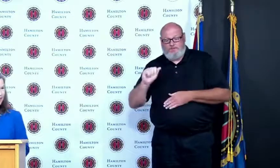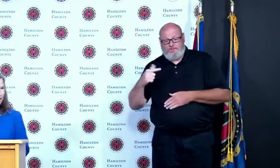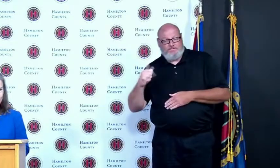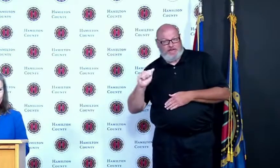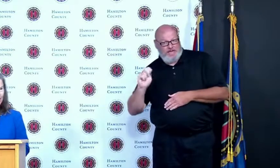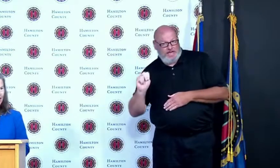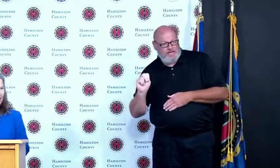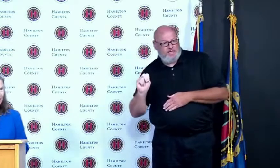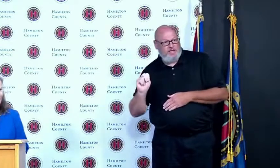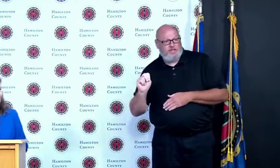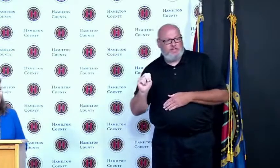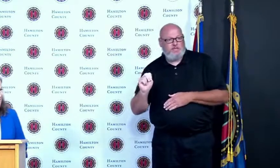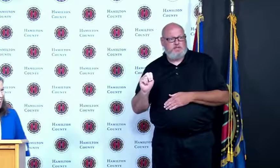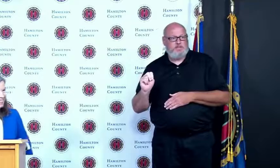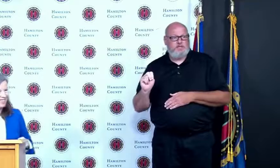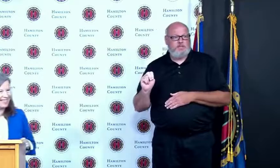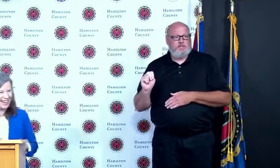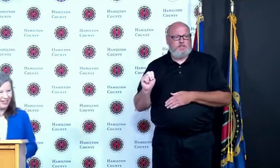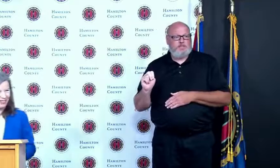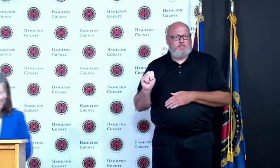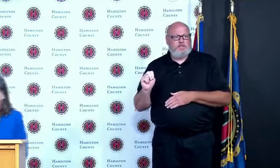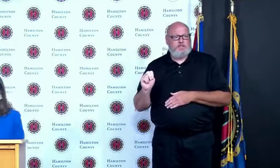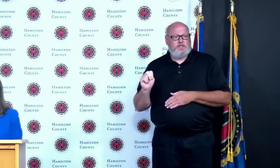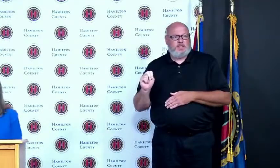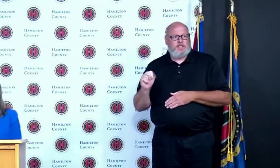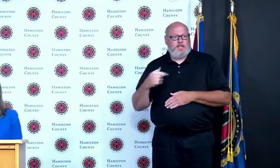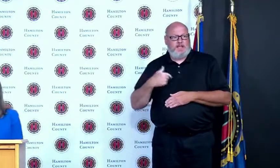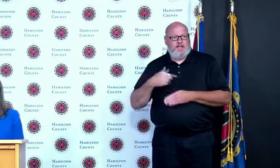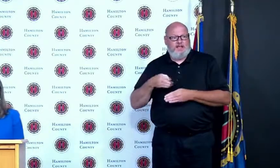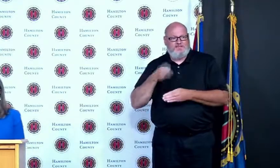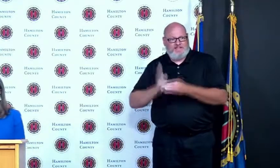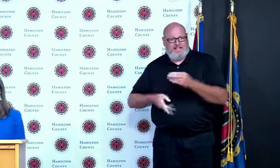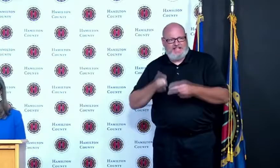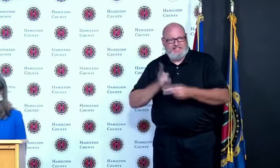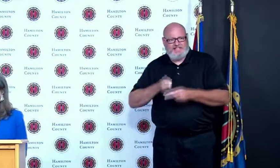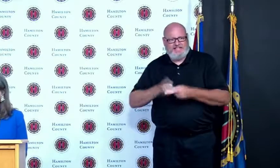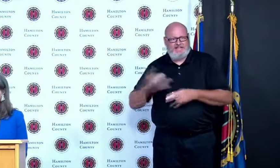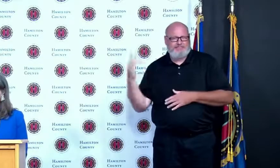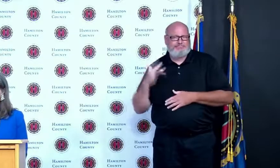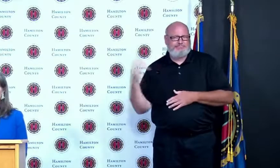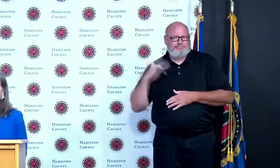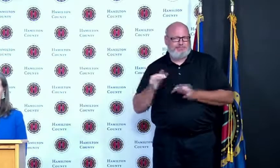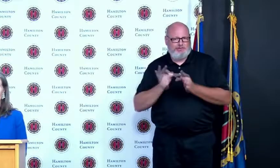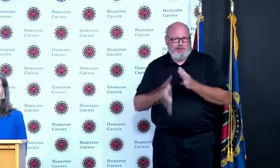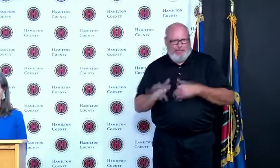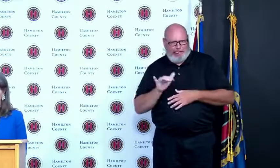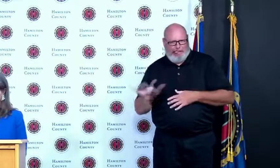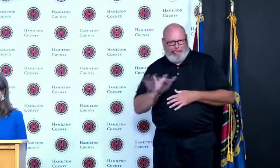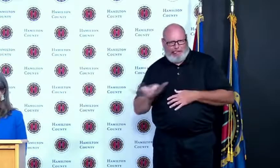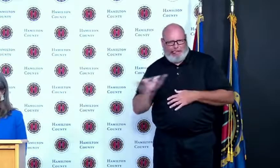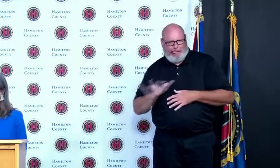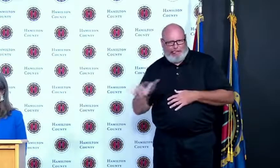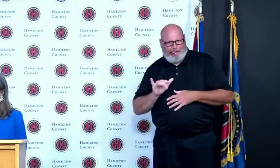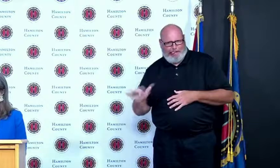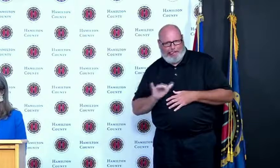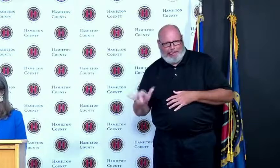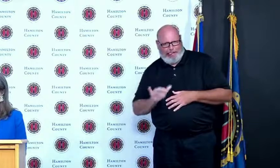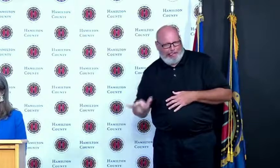I'm finishing out the names that's the J&J it has been a challenging time and providing regular